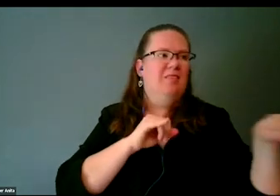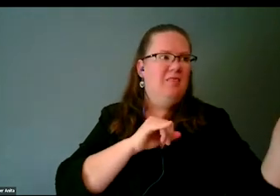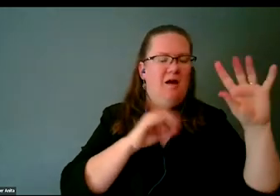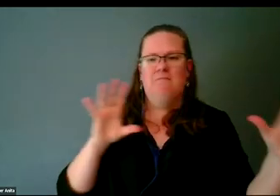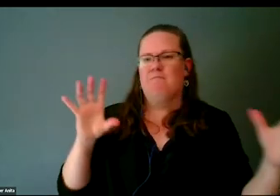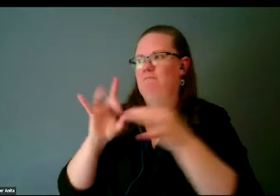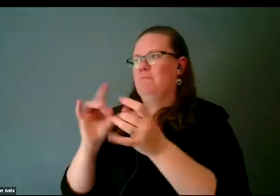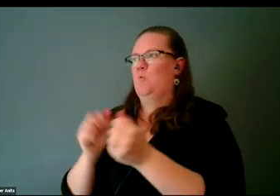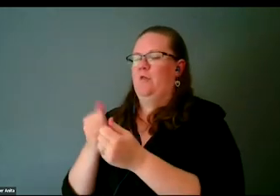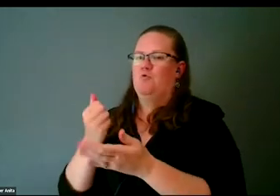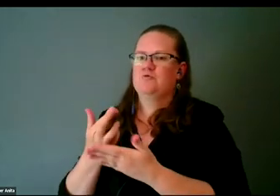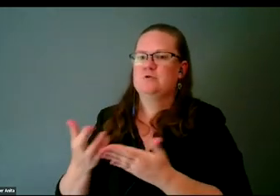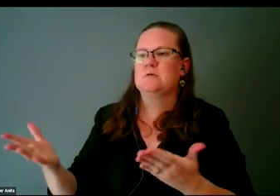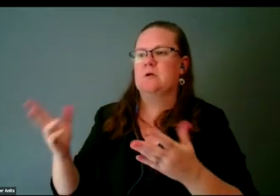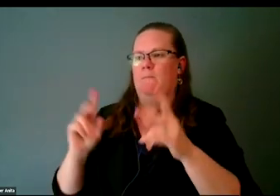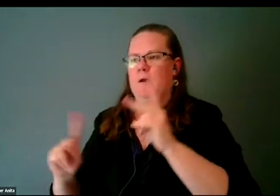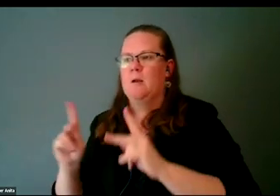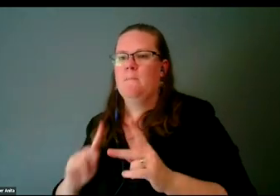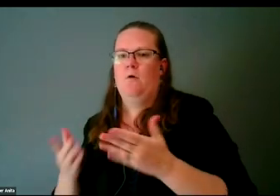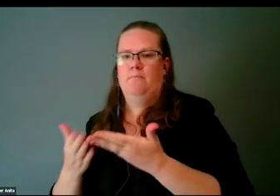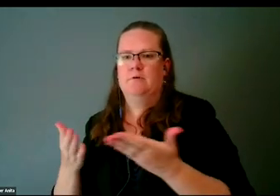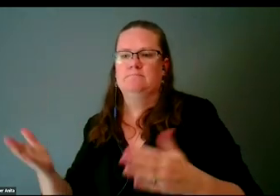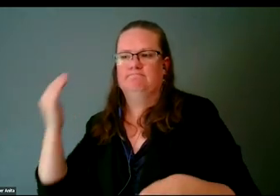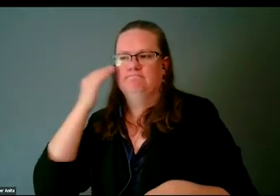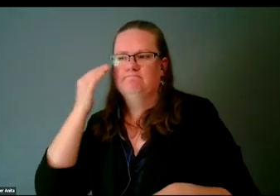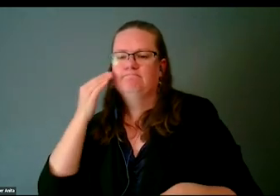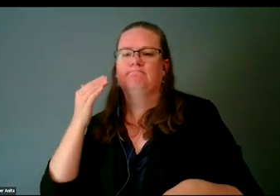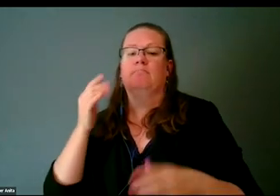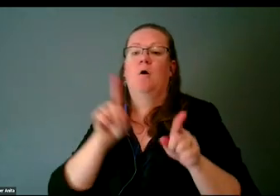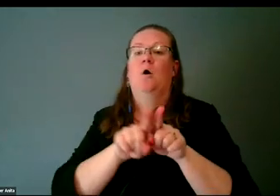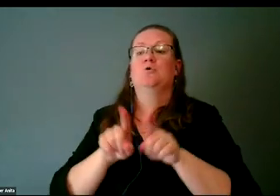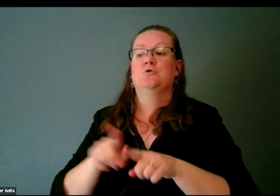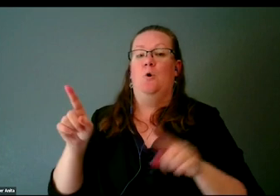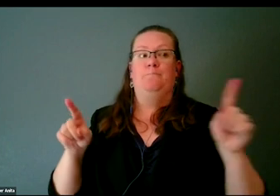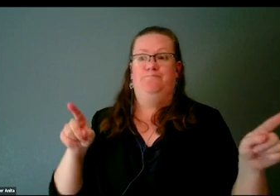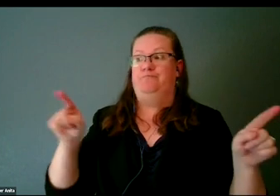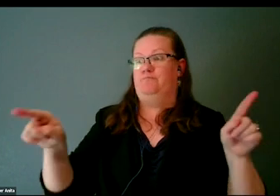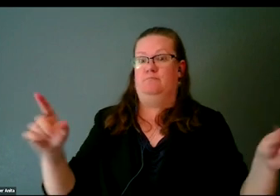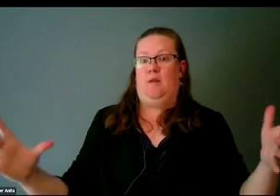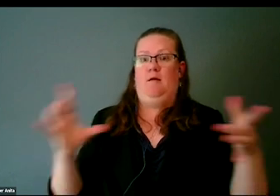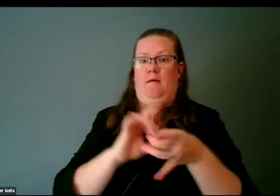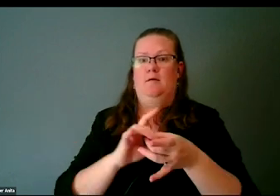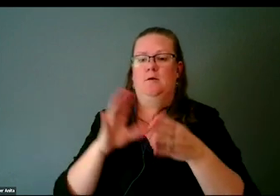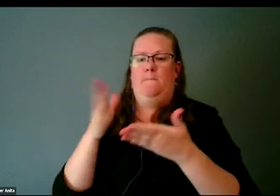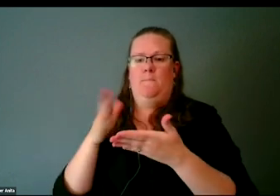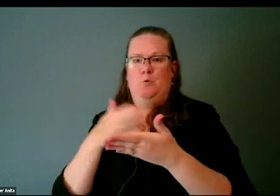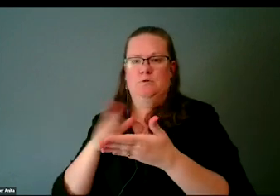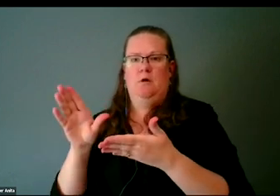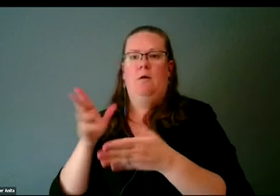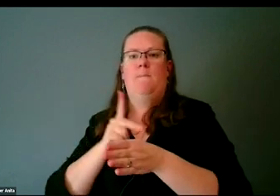more disability-inclusive, as well as connecting recording artists and music professionals with disabilities to each other